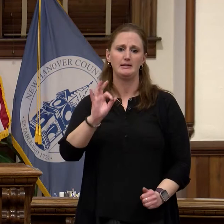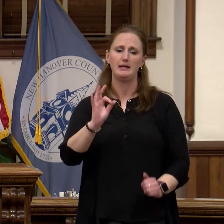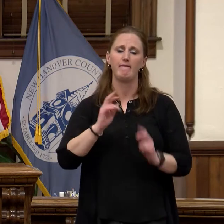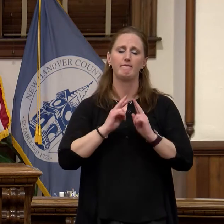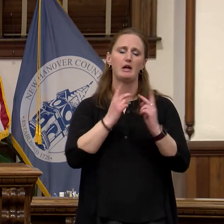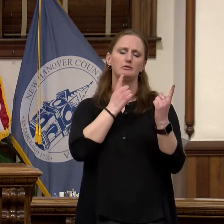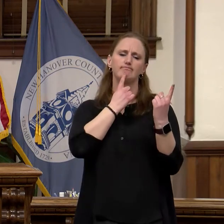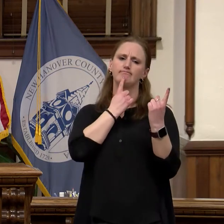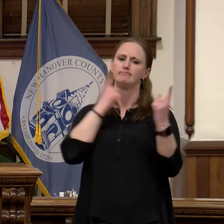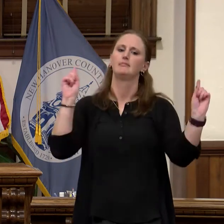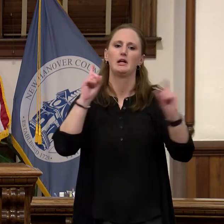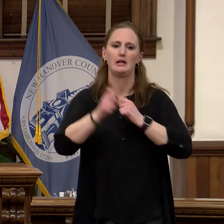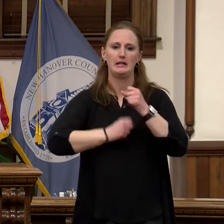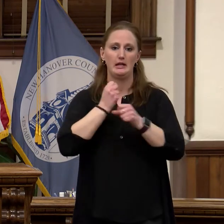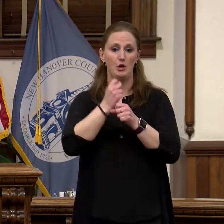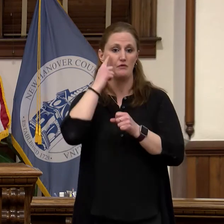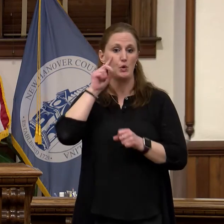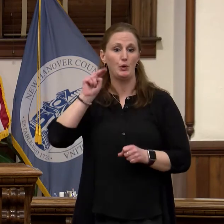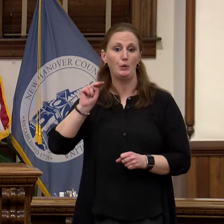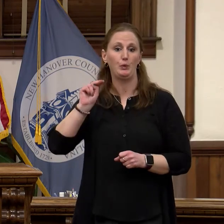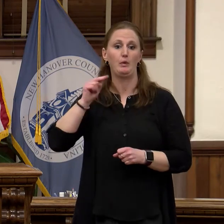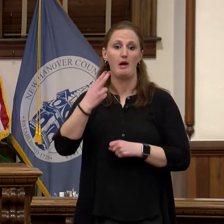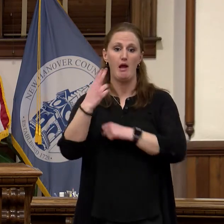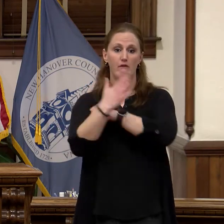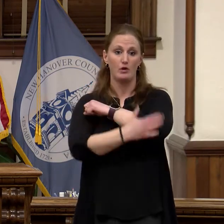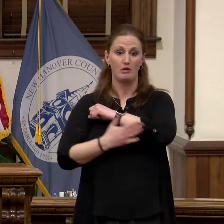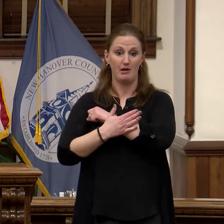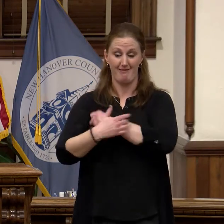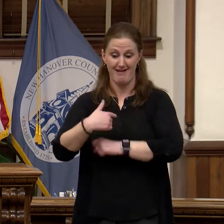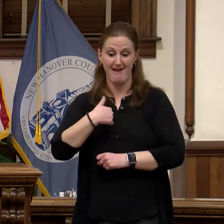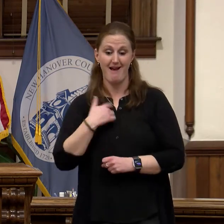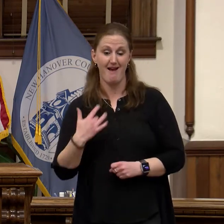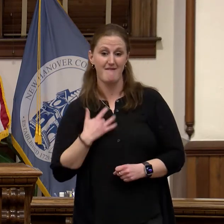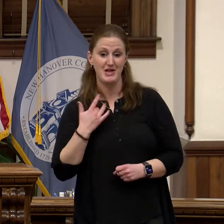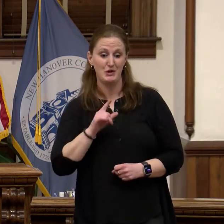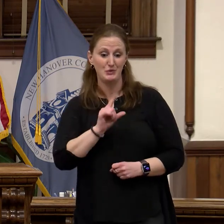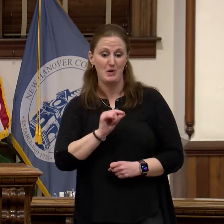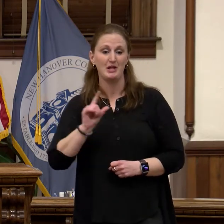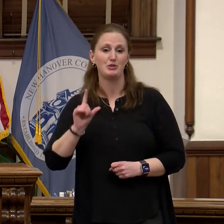for our County, and I believe 2020 is another year significant possibilities